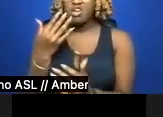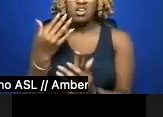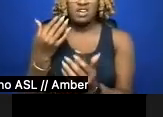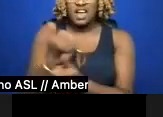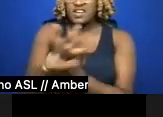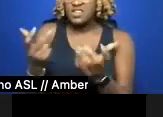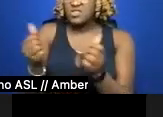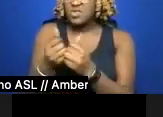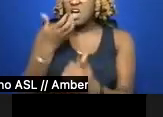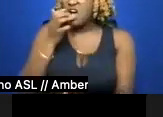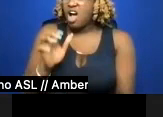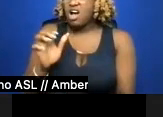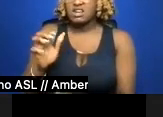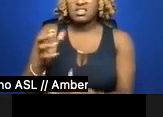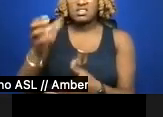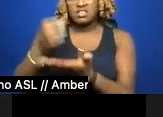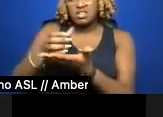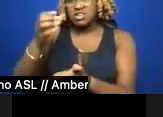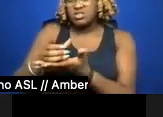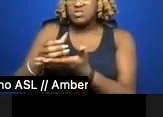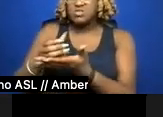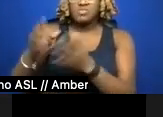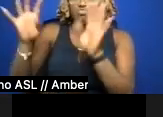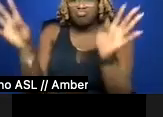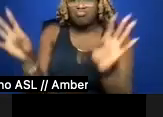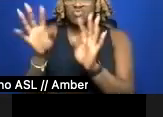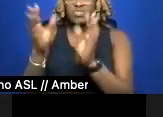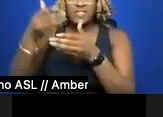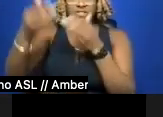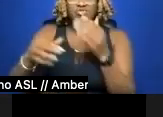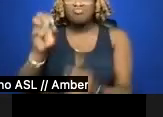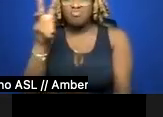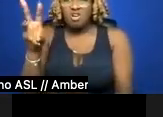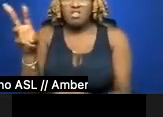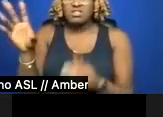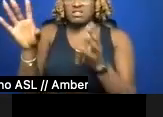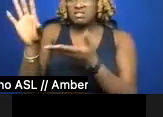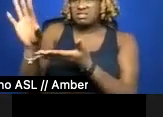drapes finished raw, stained by ultraviolet, ripe